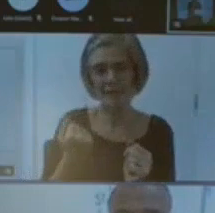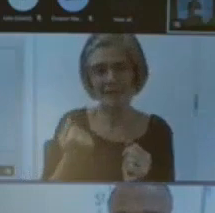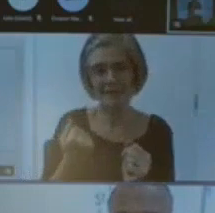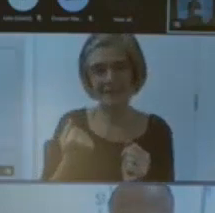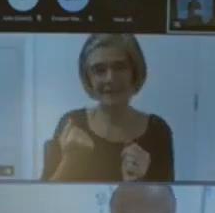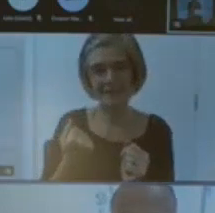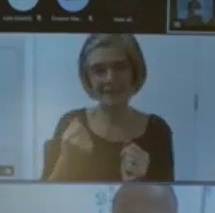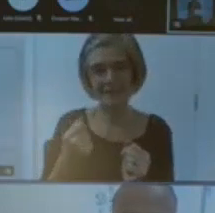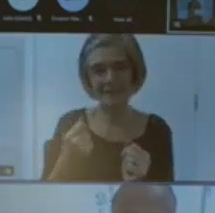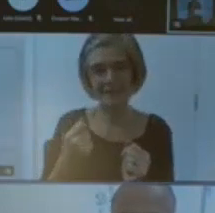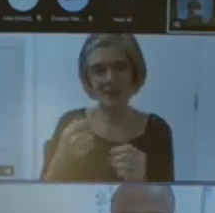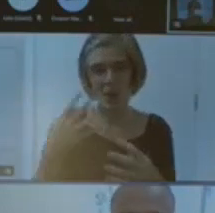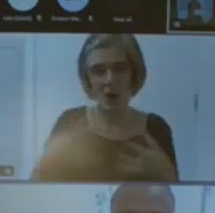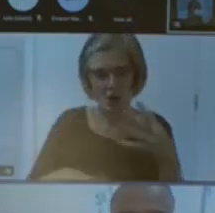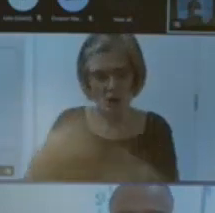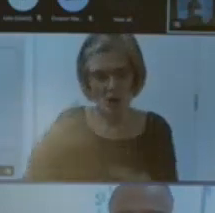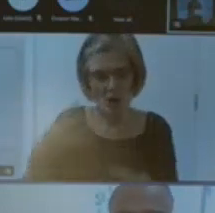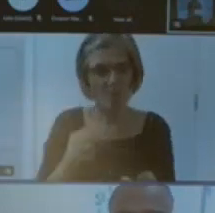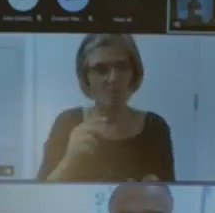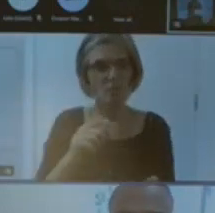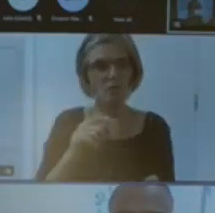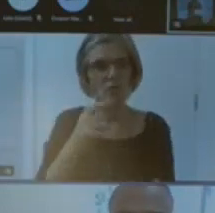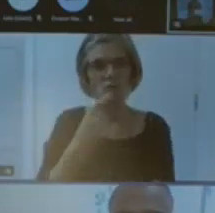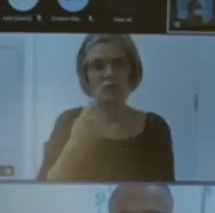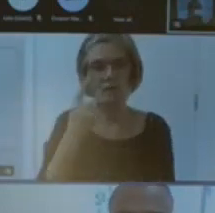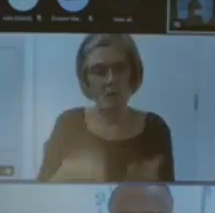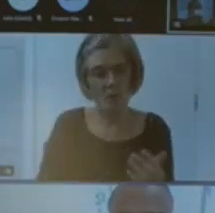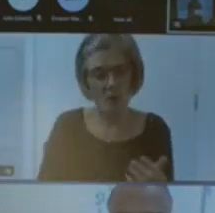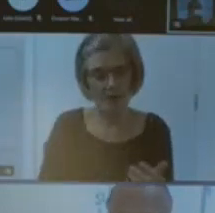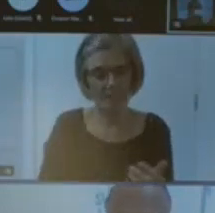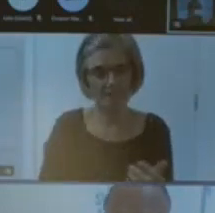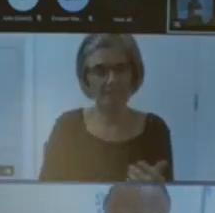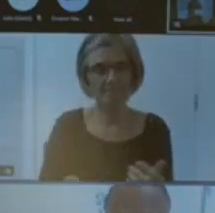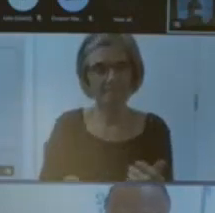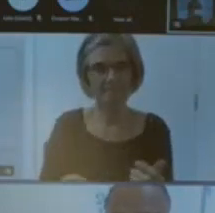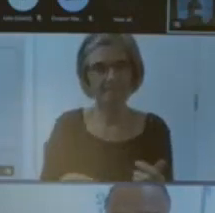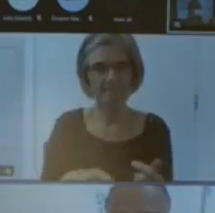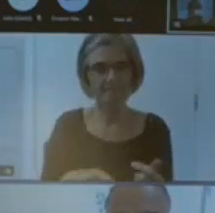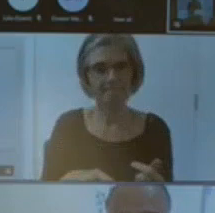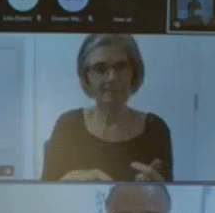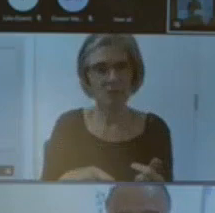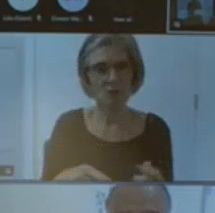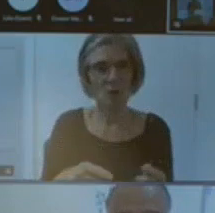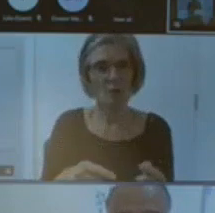report which commits to attracting recruiting and developing a diverse board Workforce and volunteer